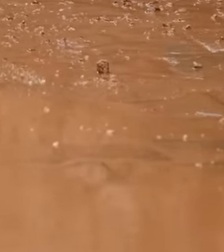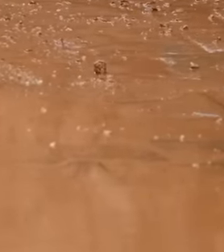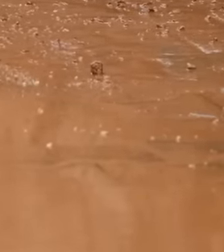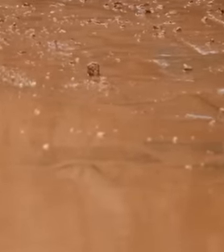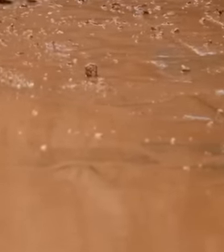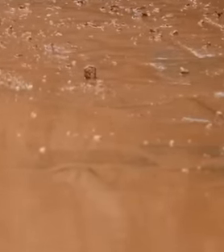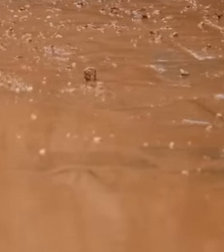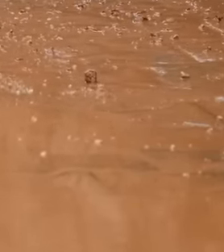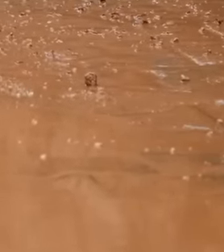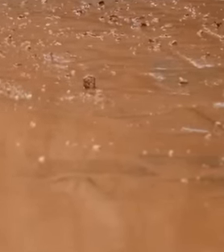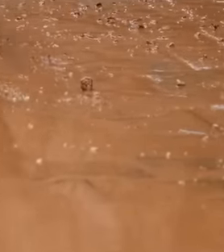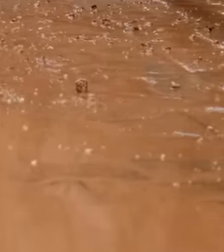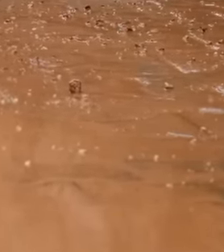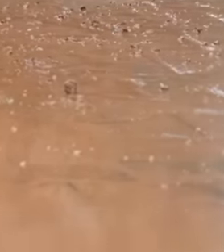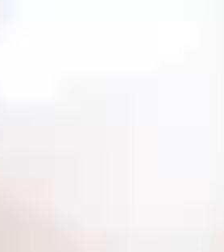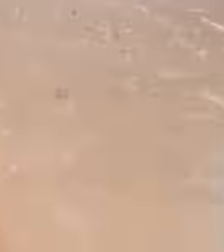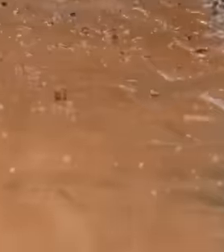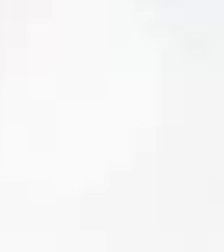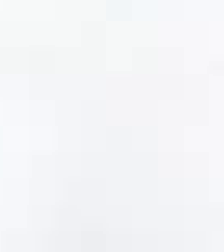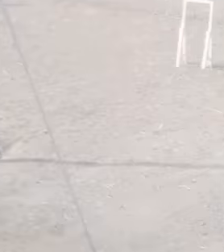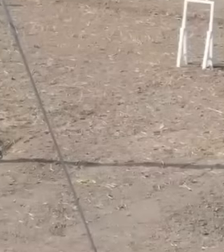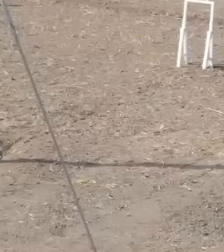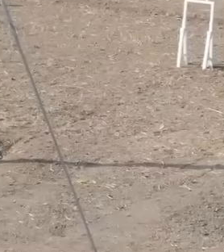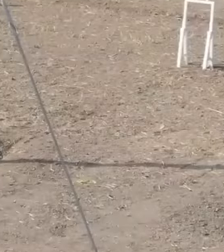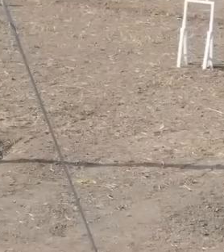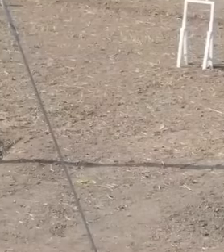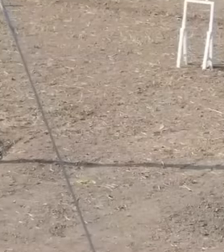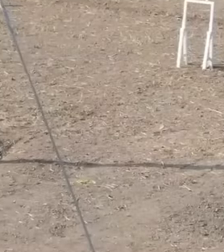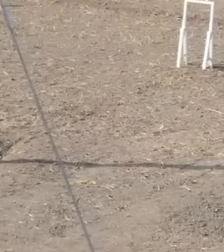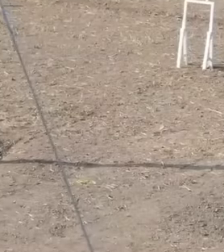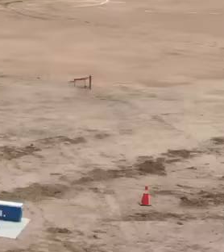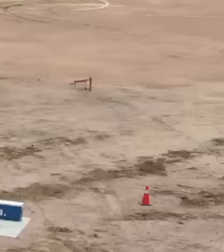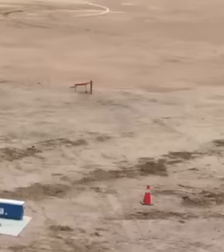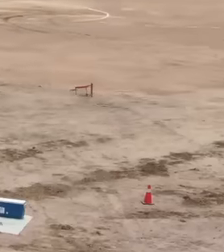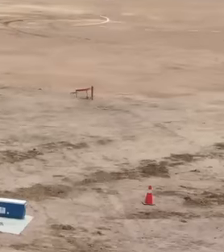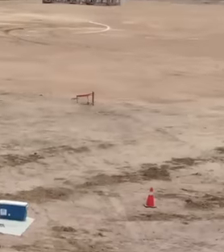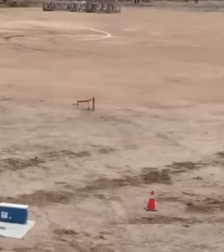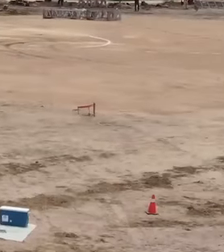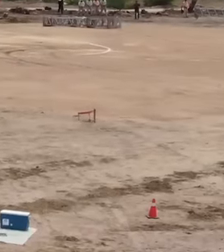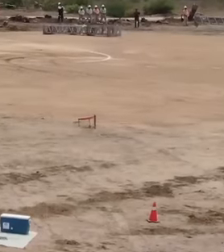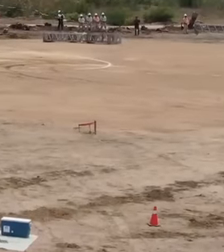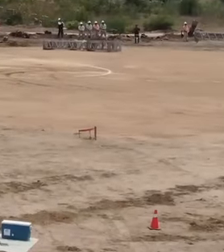he gave instructions to the Federal Electricity Commission of Mexico to provide